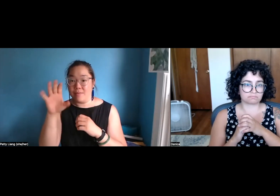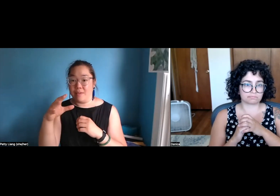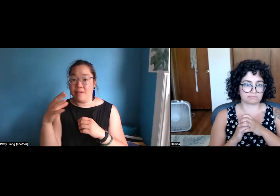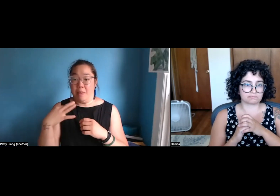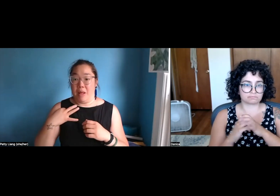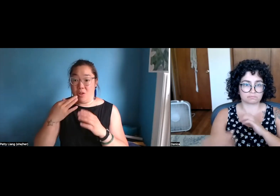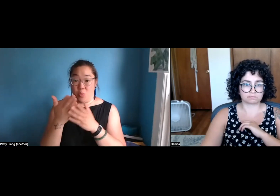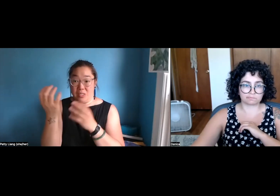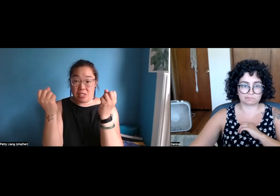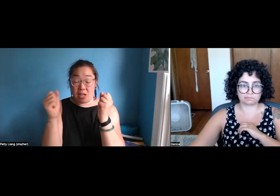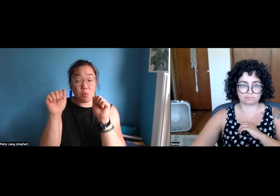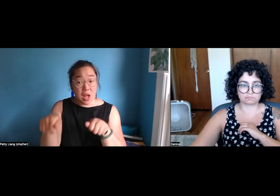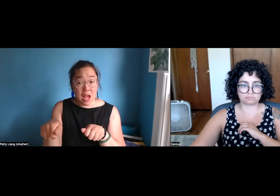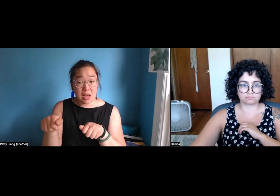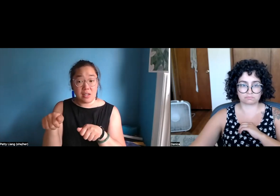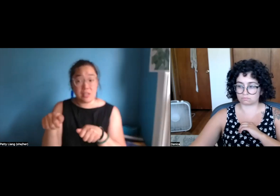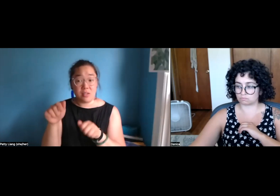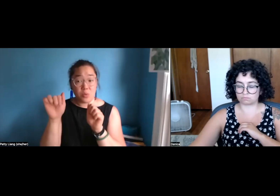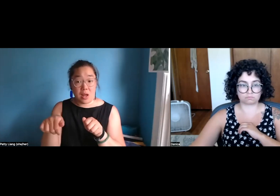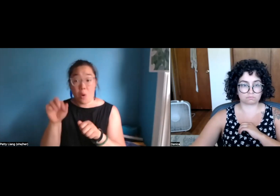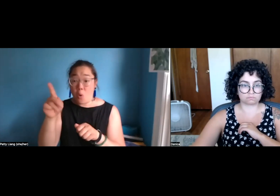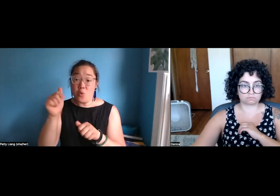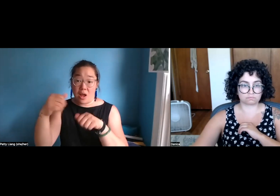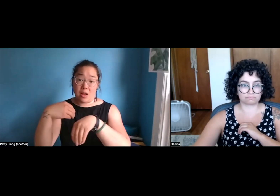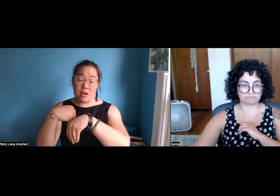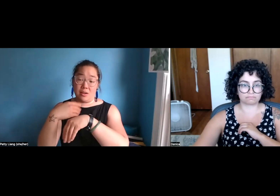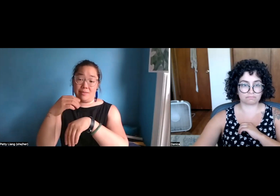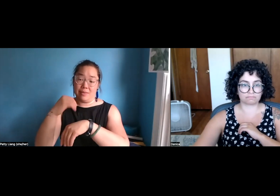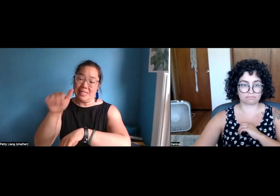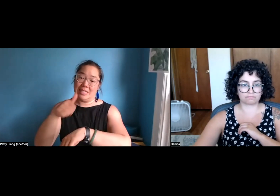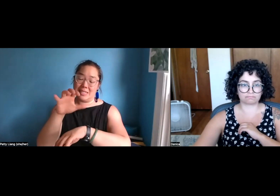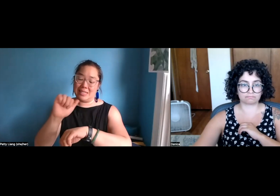So folks who would like to submit their application in ASL? You absolutely can.